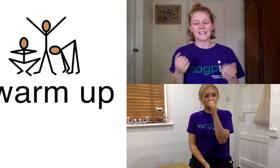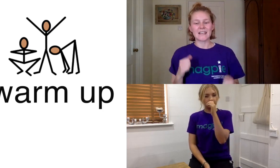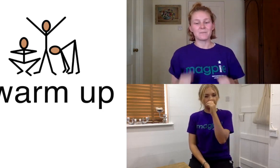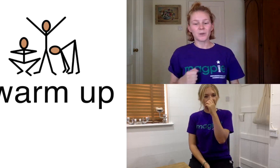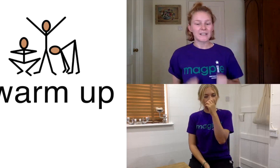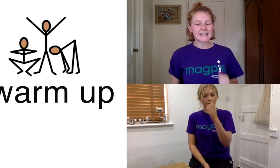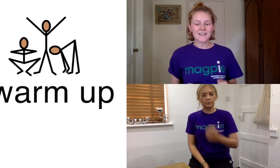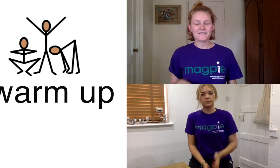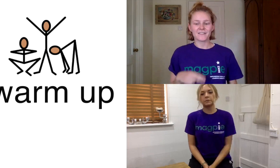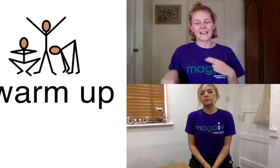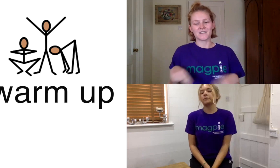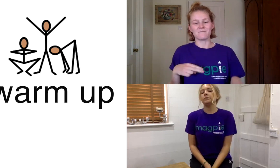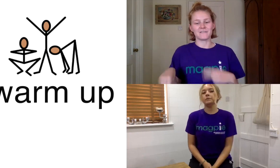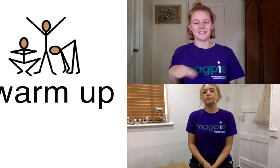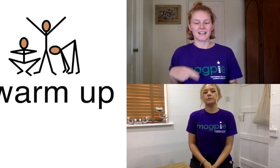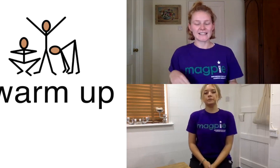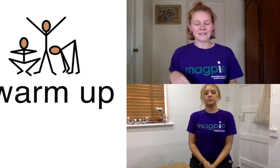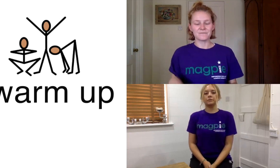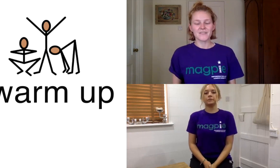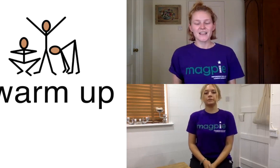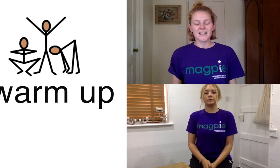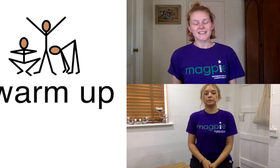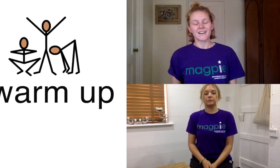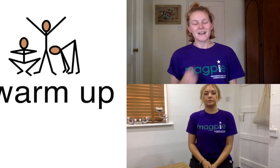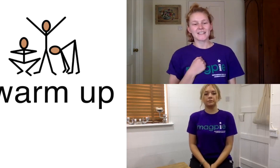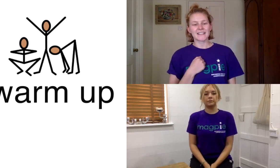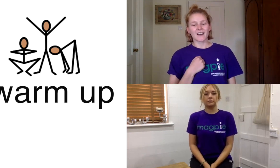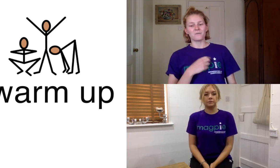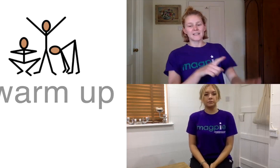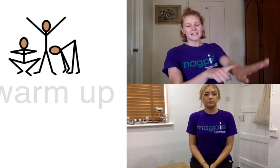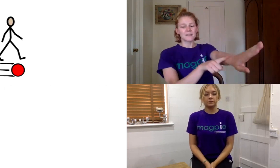to keep our bodies safe and get them ready for dancing so i'm going to start with some